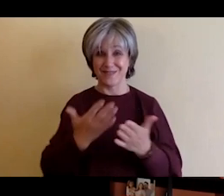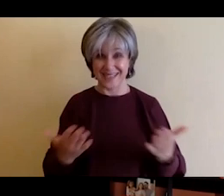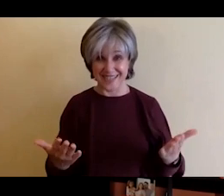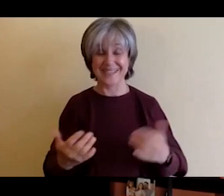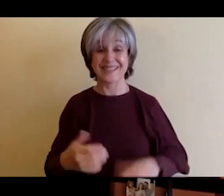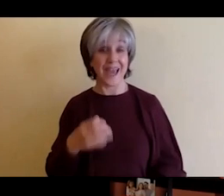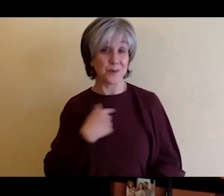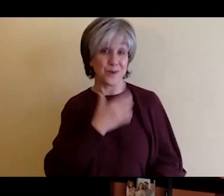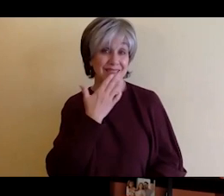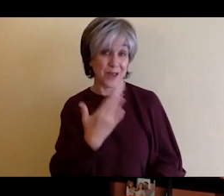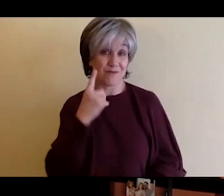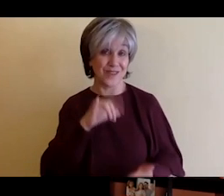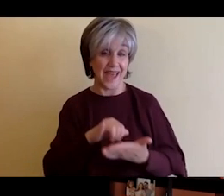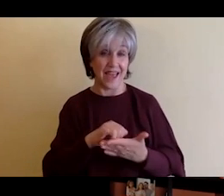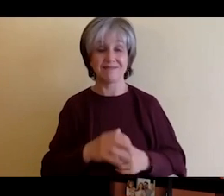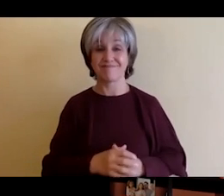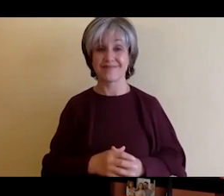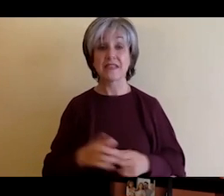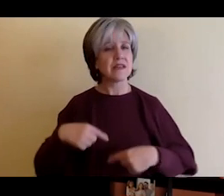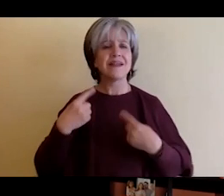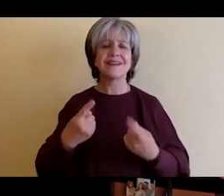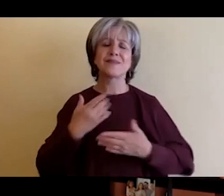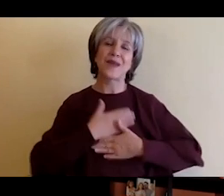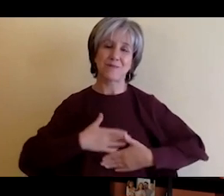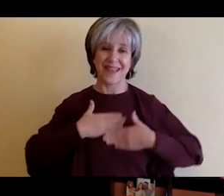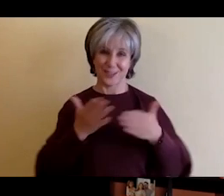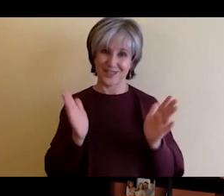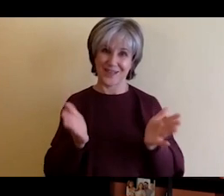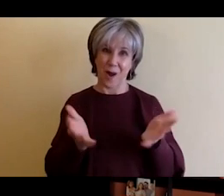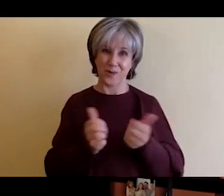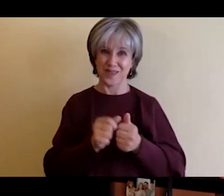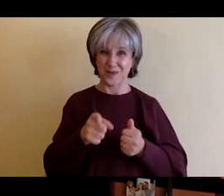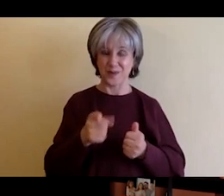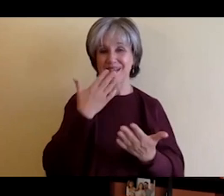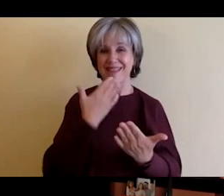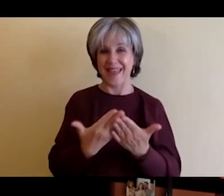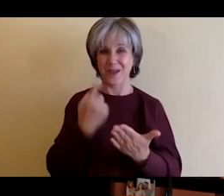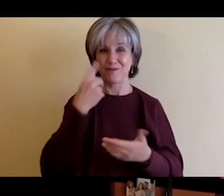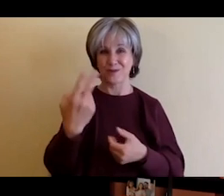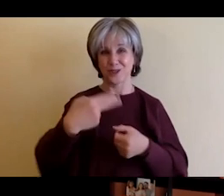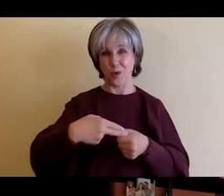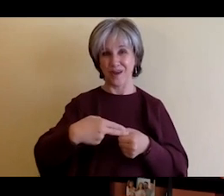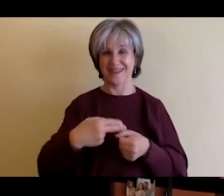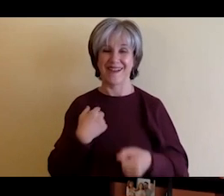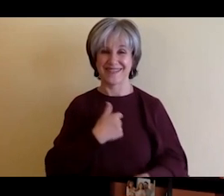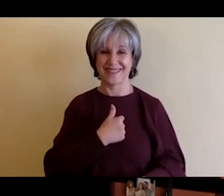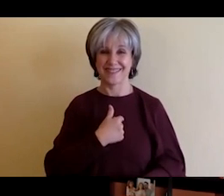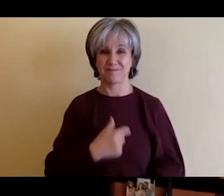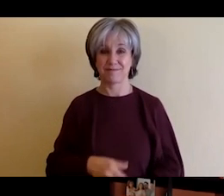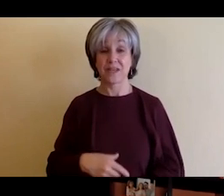thank you for joining us today. It's been a lot of fun care to close us out? Yeah absolutely, I want to thank you